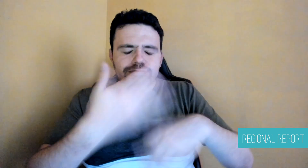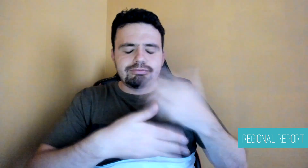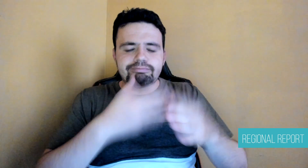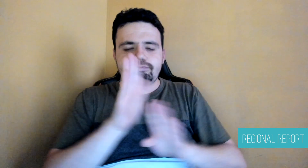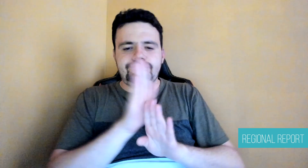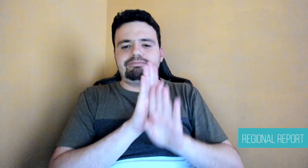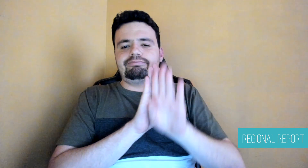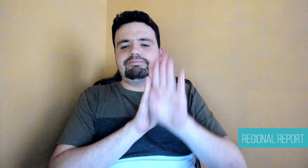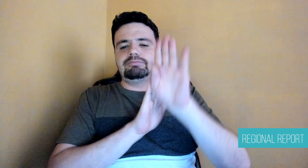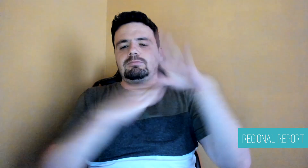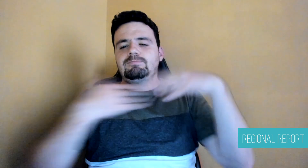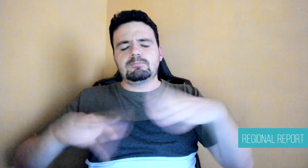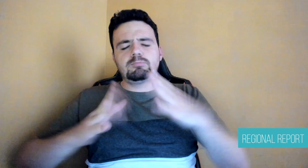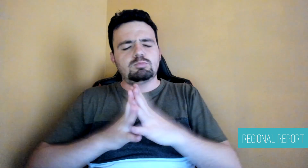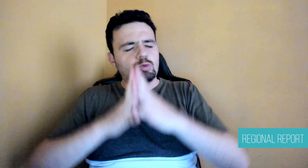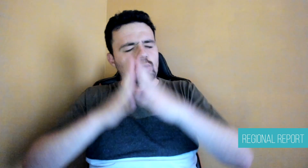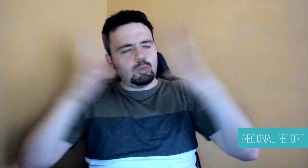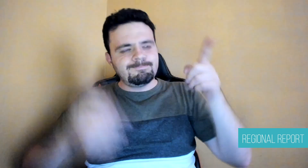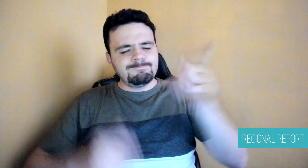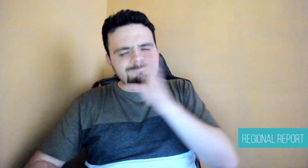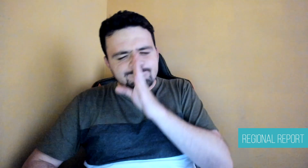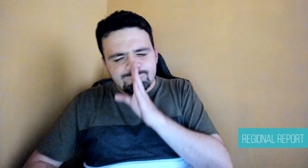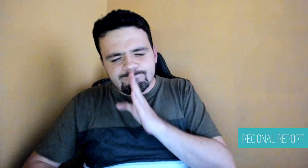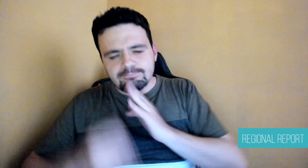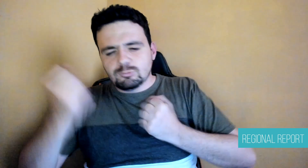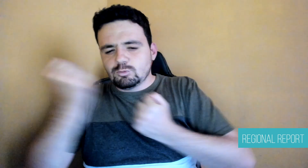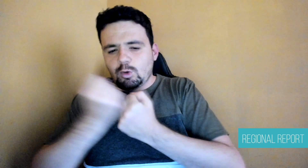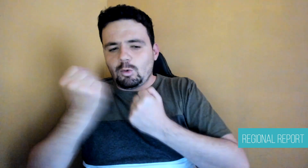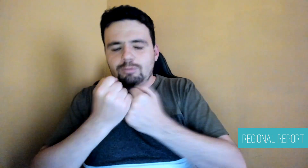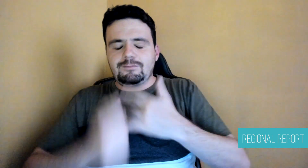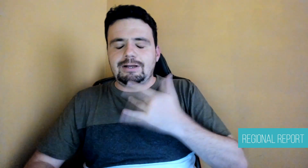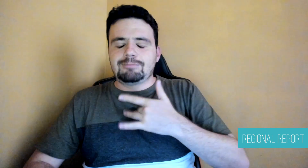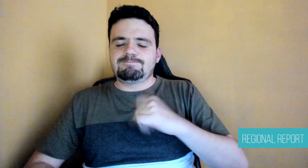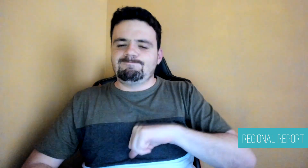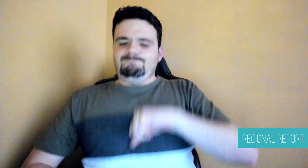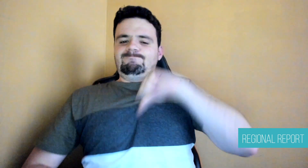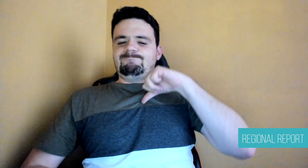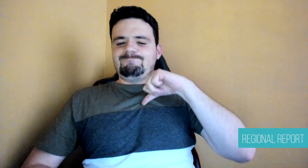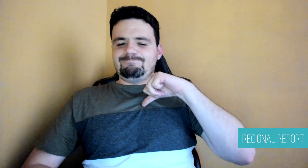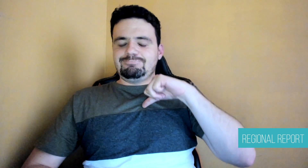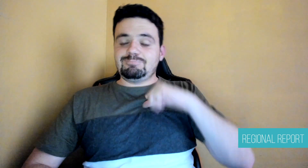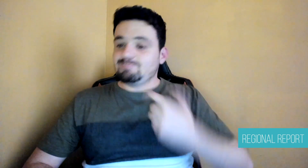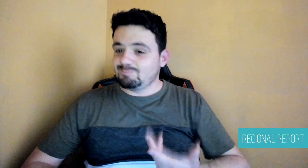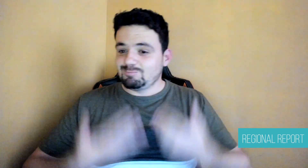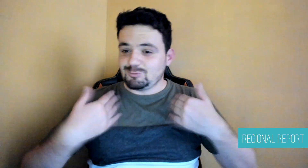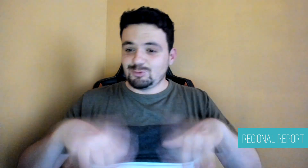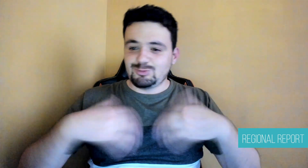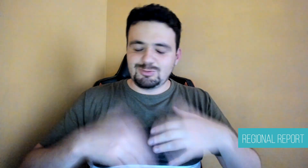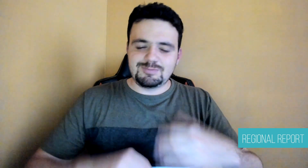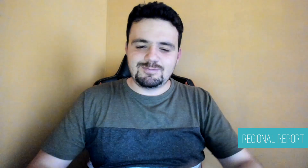me with the mouse, he was very patient with me”.